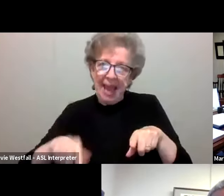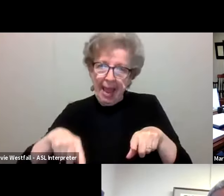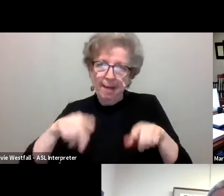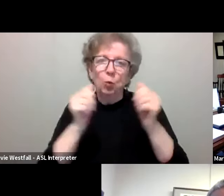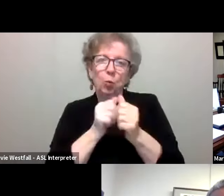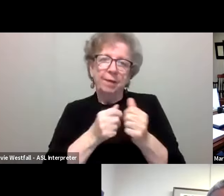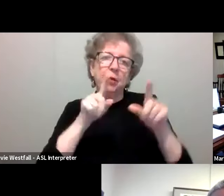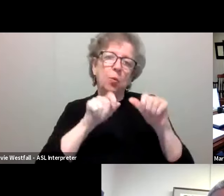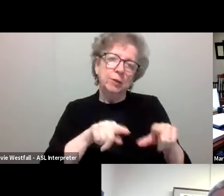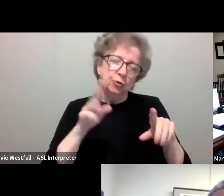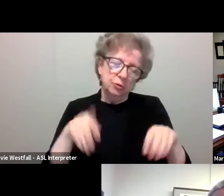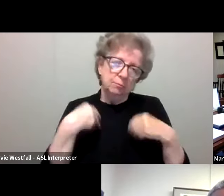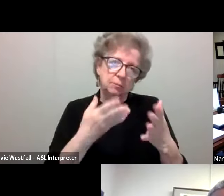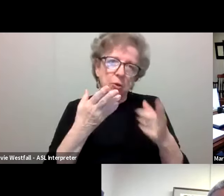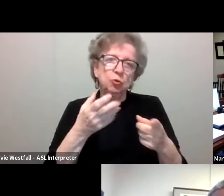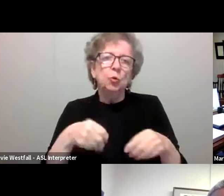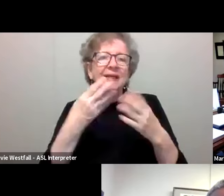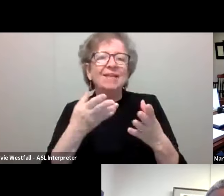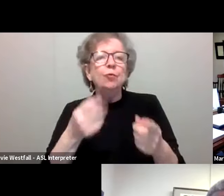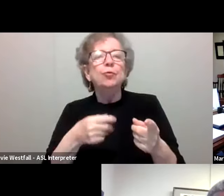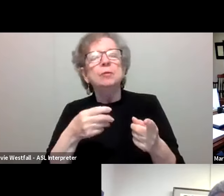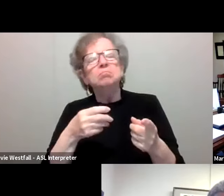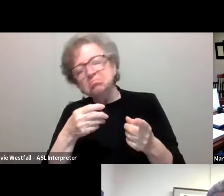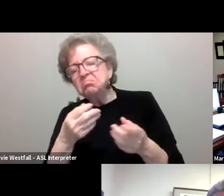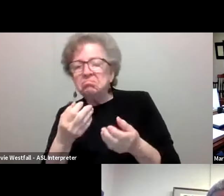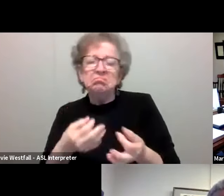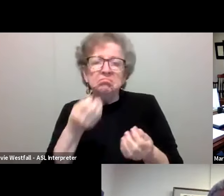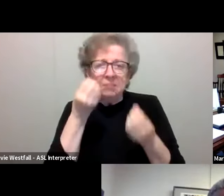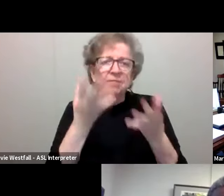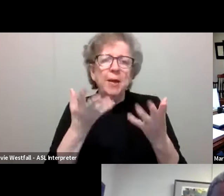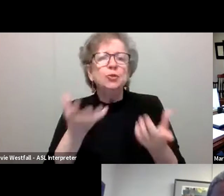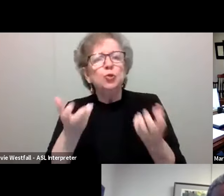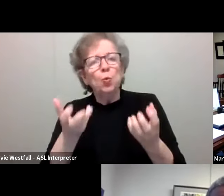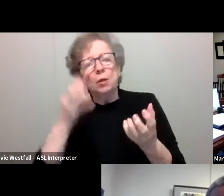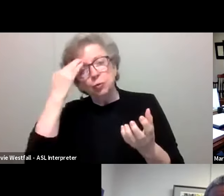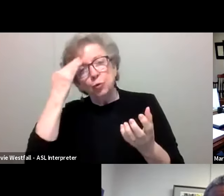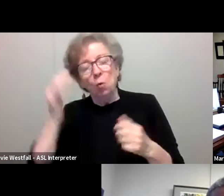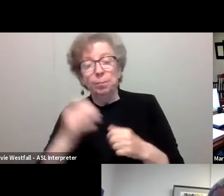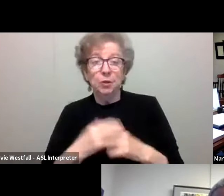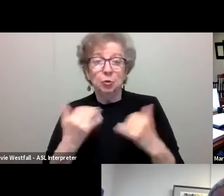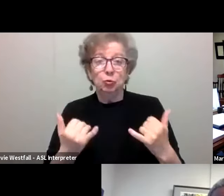to make it easier to find the information that you're most interested in. Today we'll be going till around 10:00 AM,